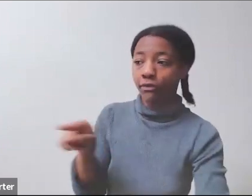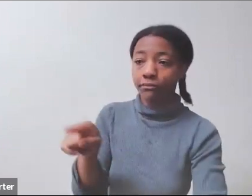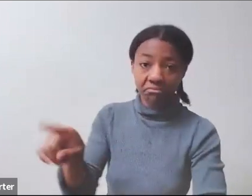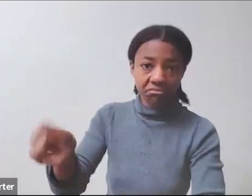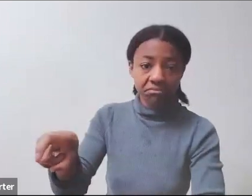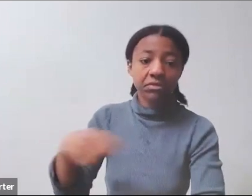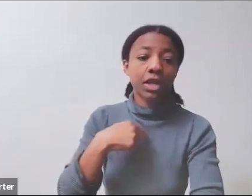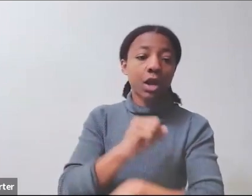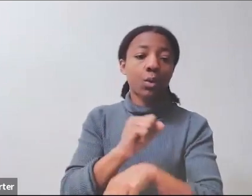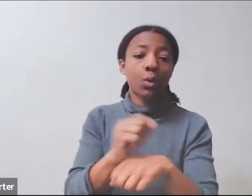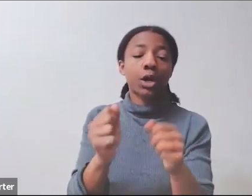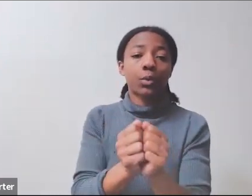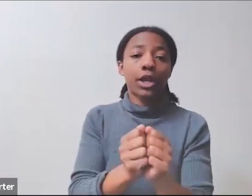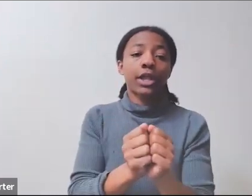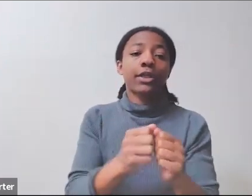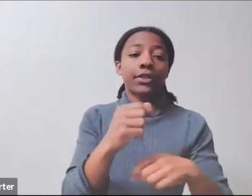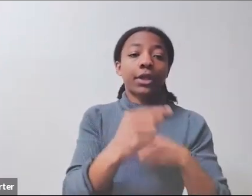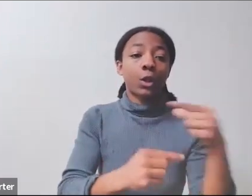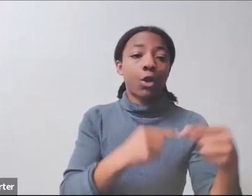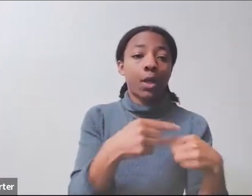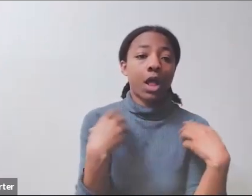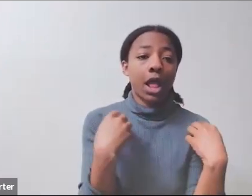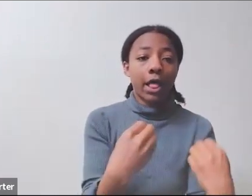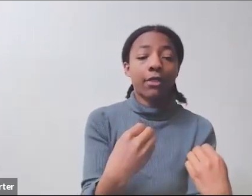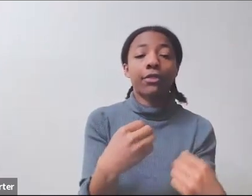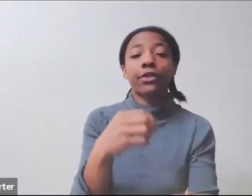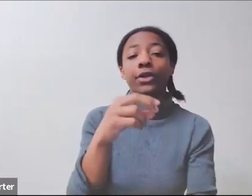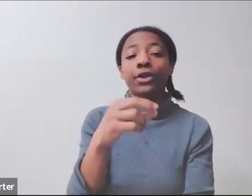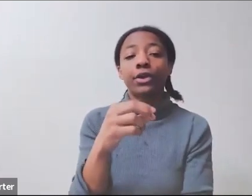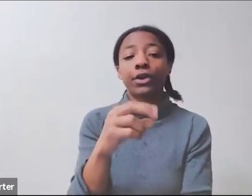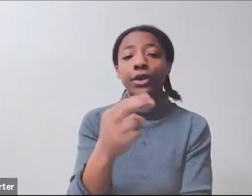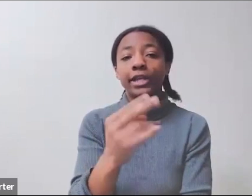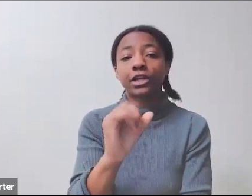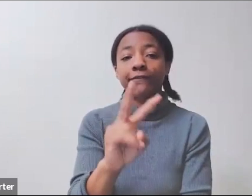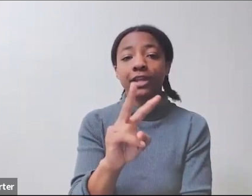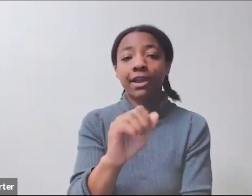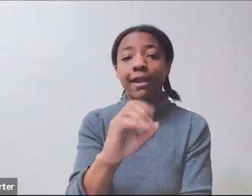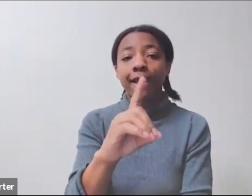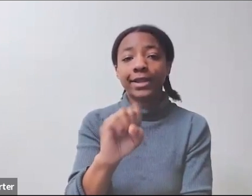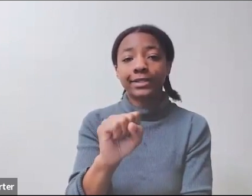I focus on children orphaned and made vulnerable by HIV AIDS. Oh, perfect. That looks great.